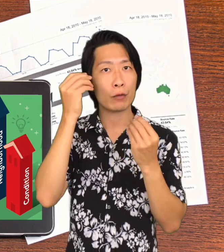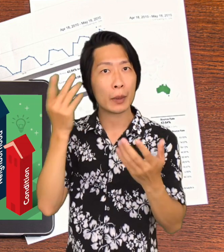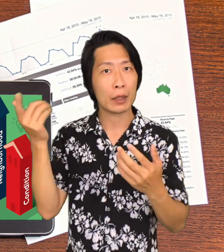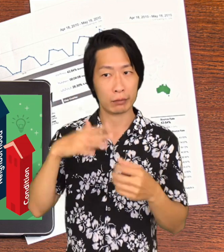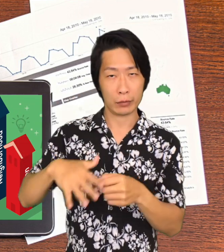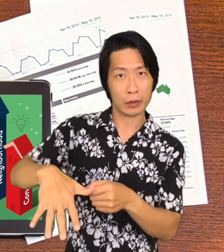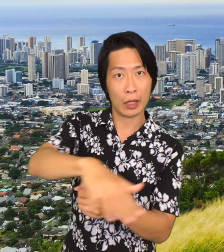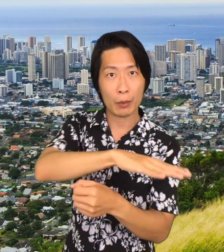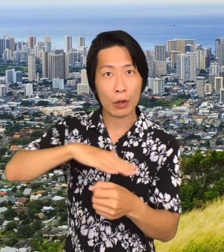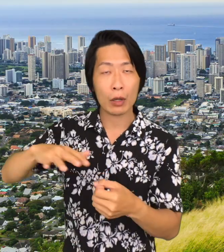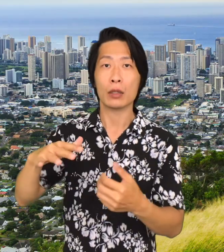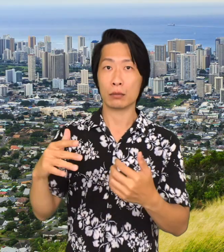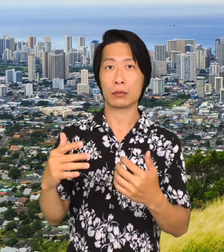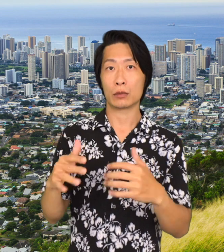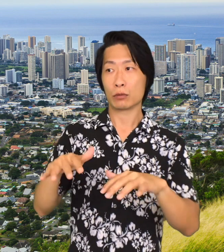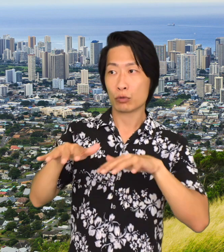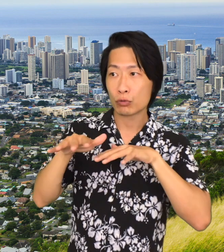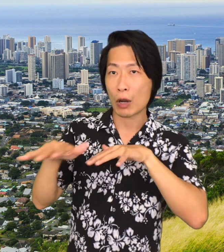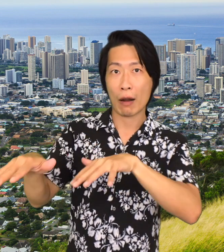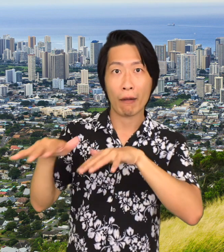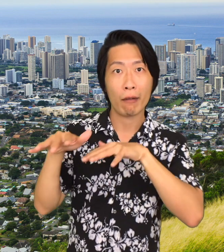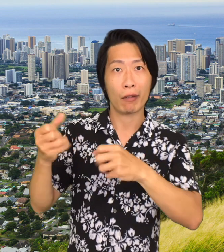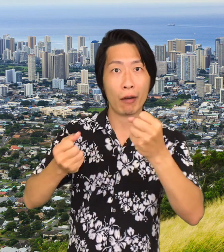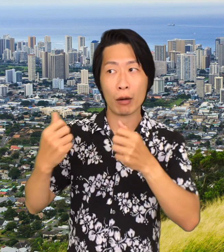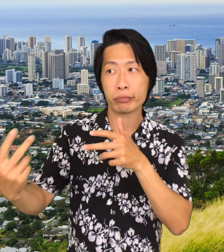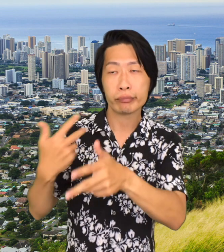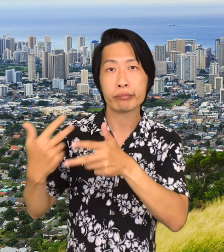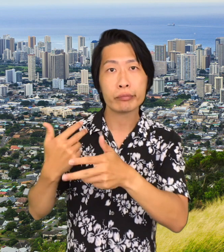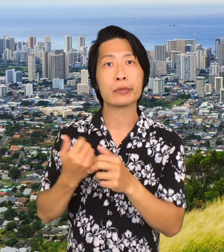give information about the neighborhood,